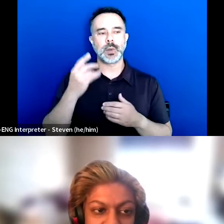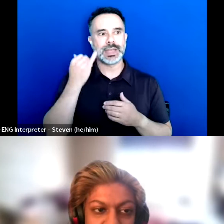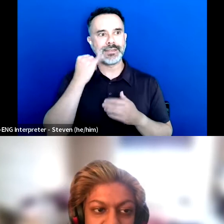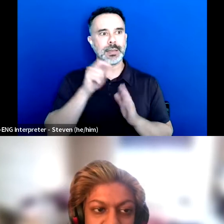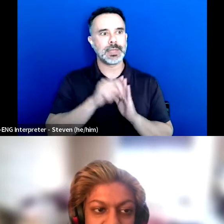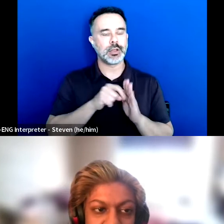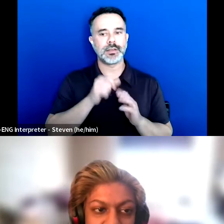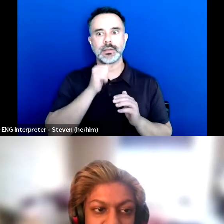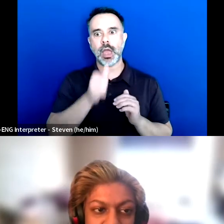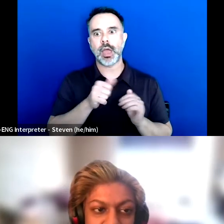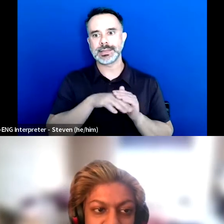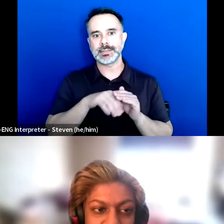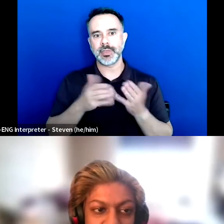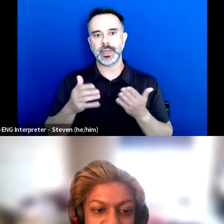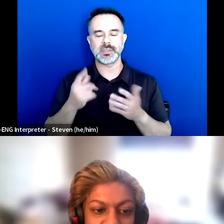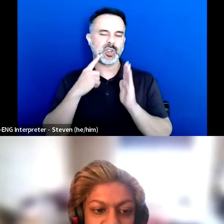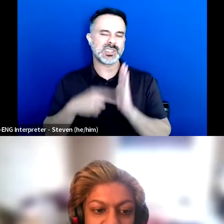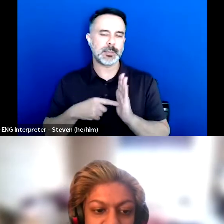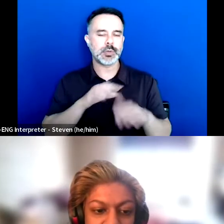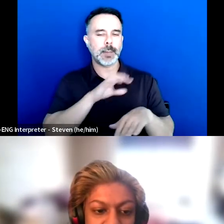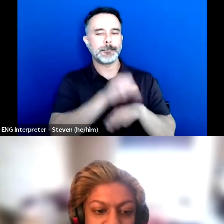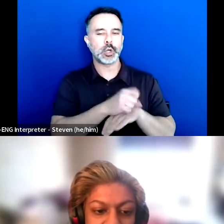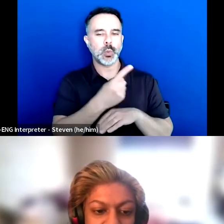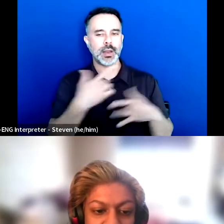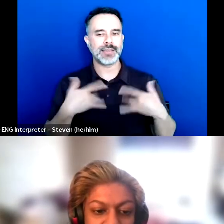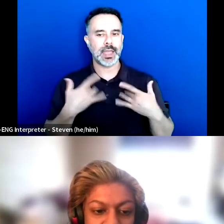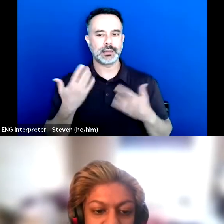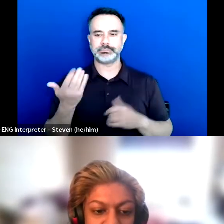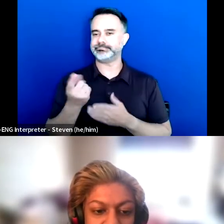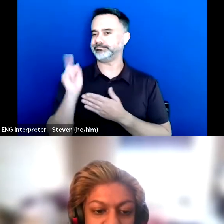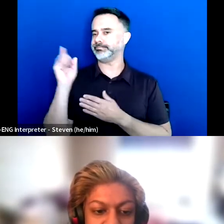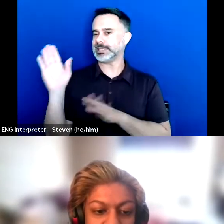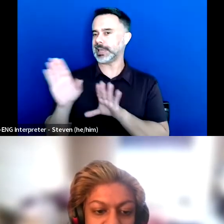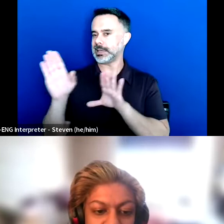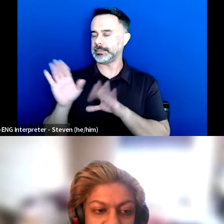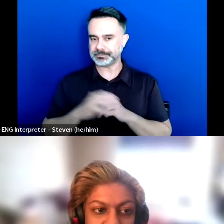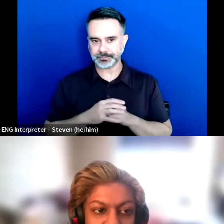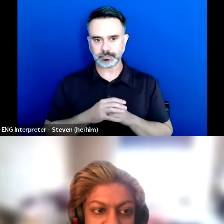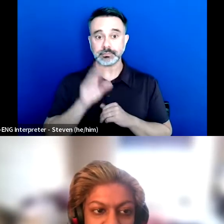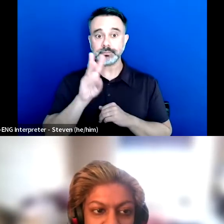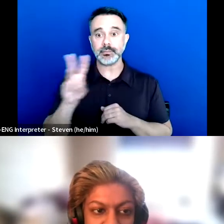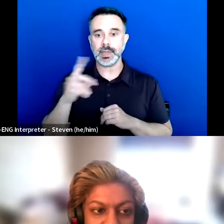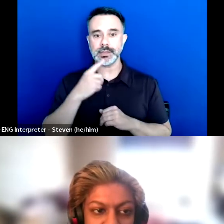So for example I was booking a event on Sunday last week, and on the website, it said fully wheelchair accessible.